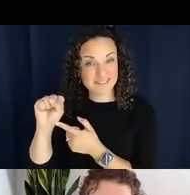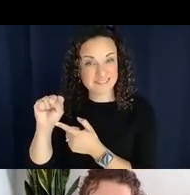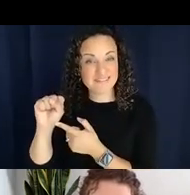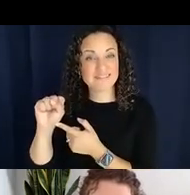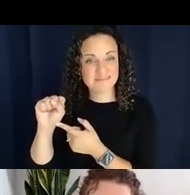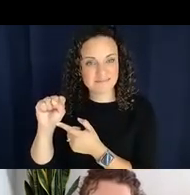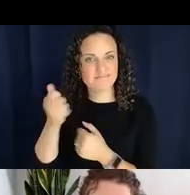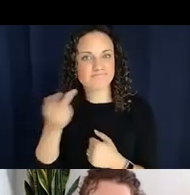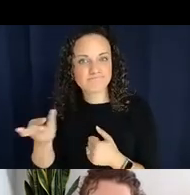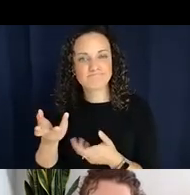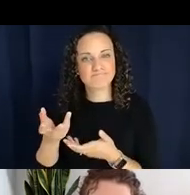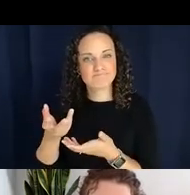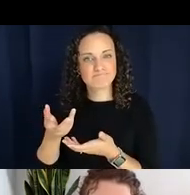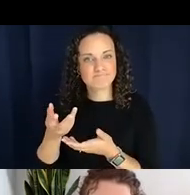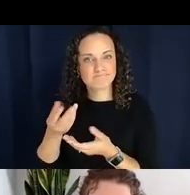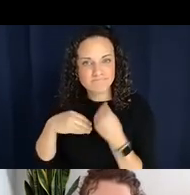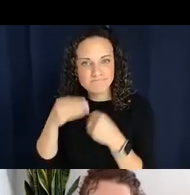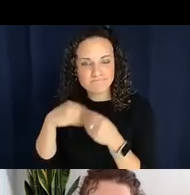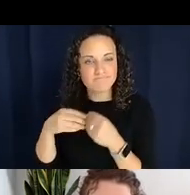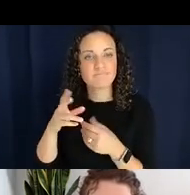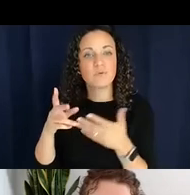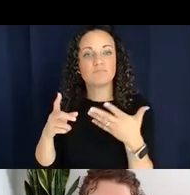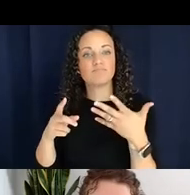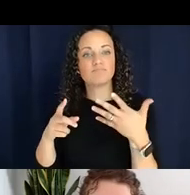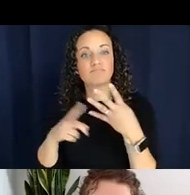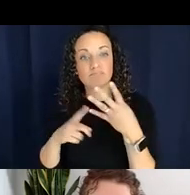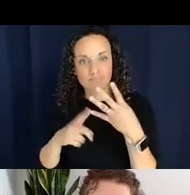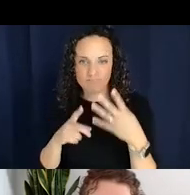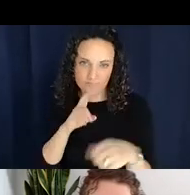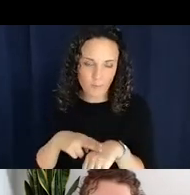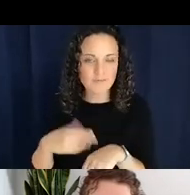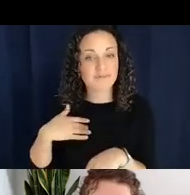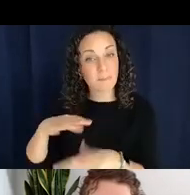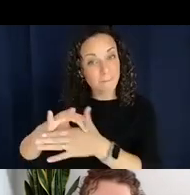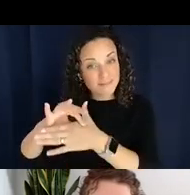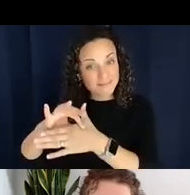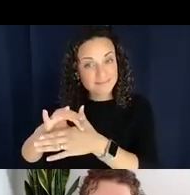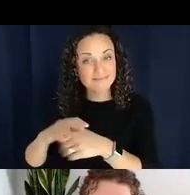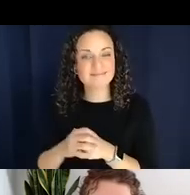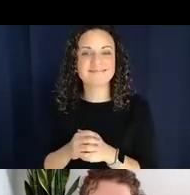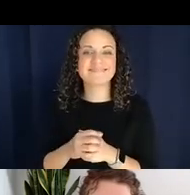of course there's a stem for eating meat, so for those people that are not vegan. So